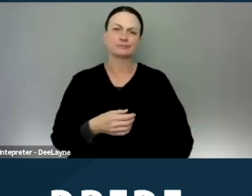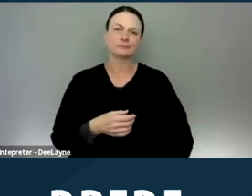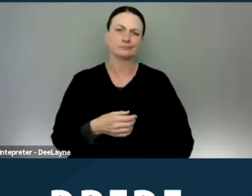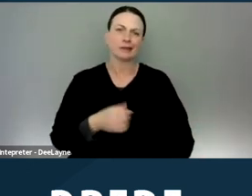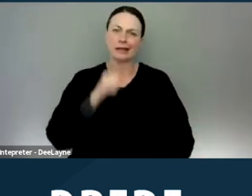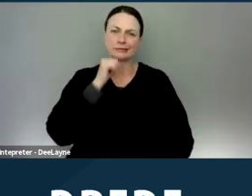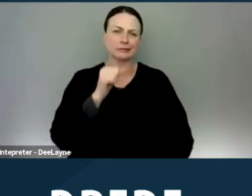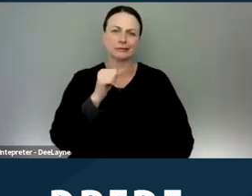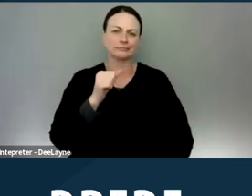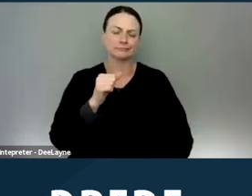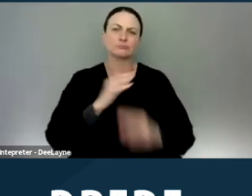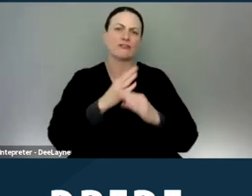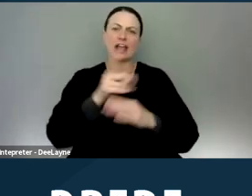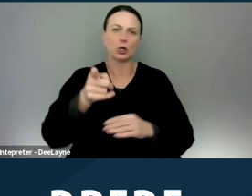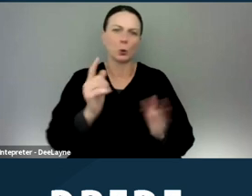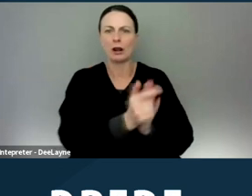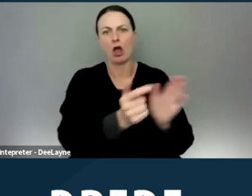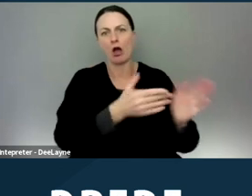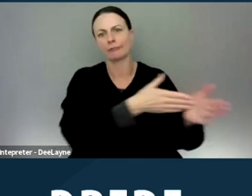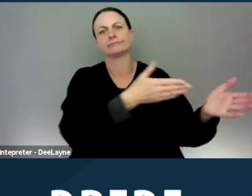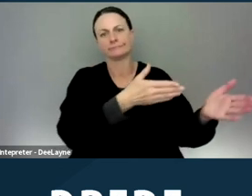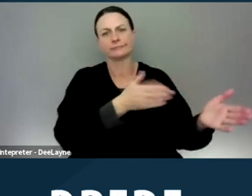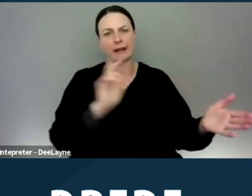doesn't ban you from a lawsuit later on. Next slide please.